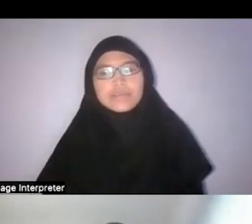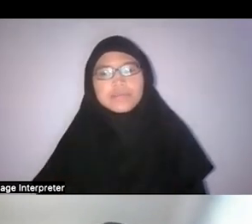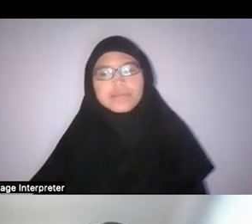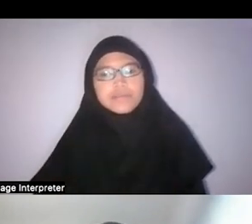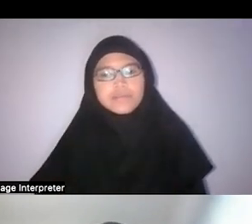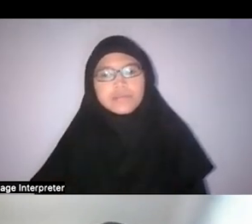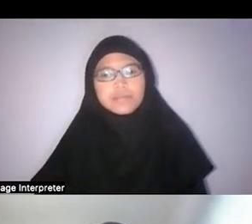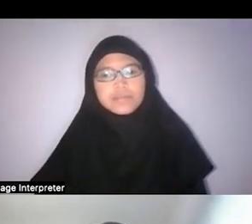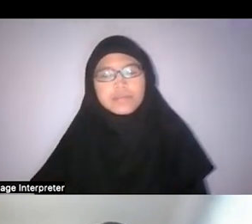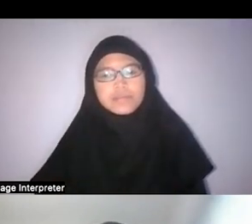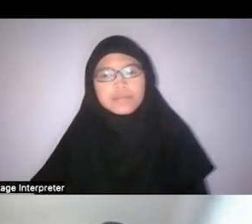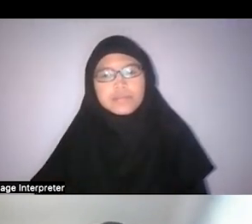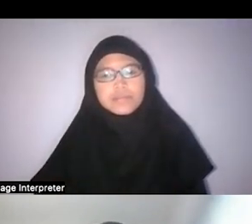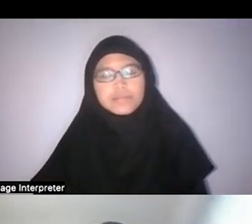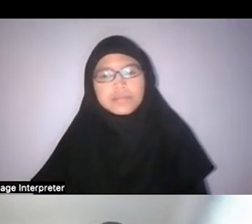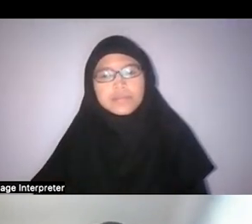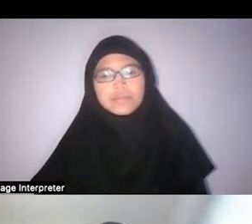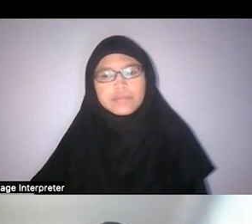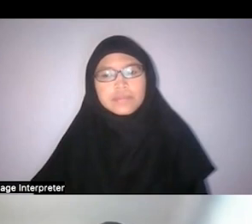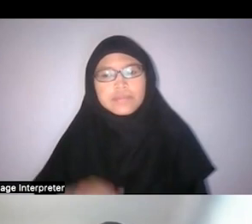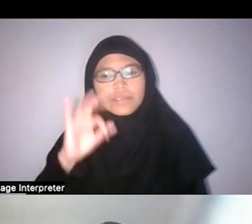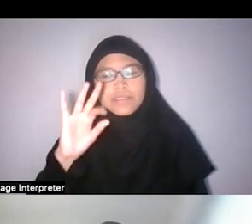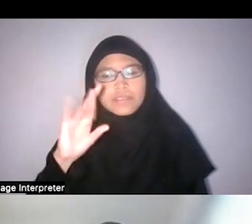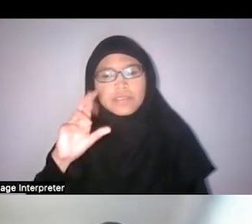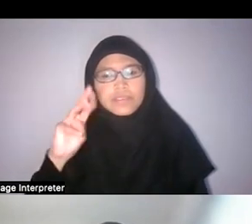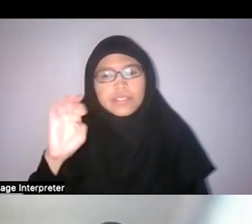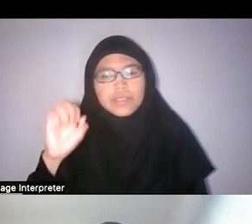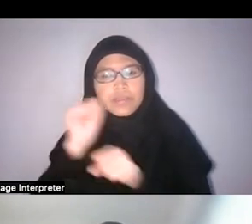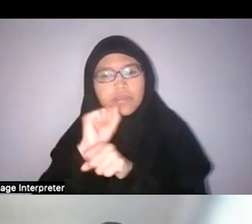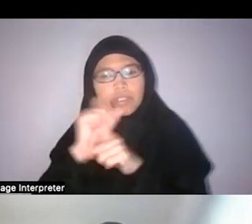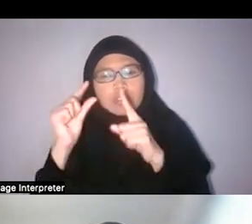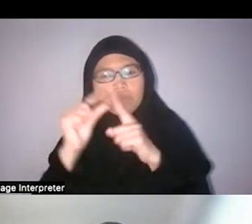Frameworks, words… I mean, yeah, if you’re looking at local environmental knowledge,